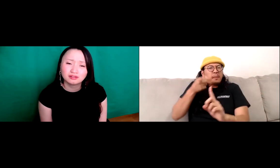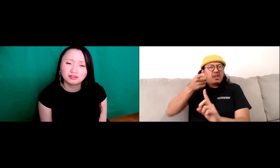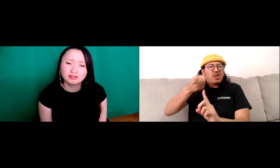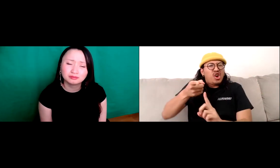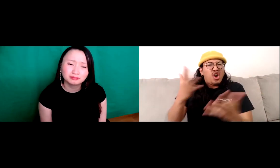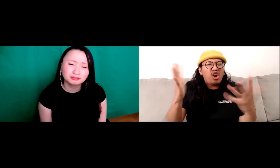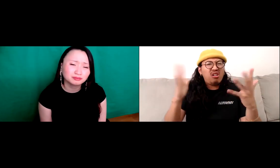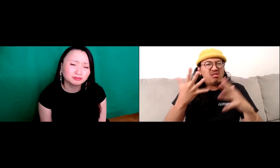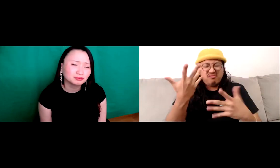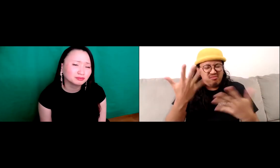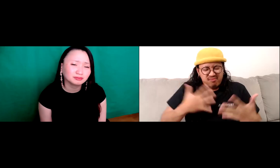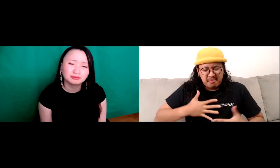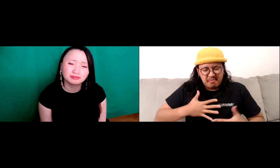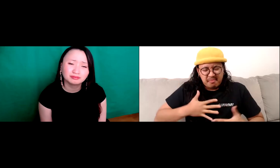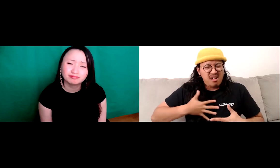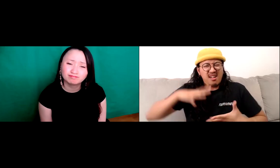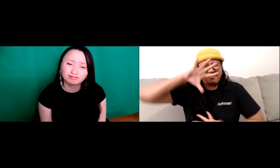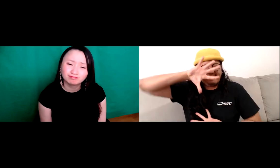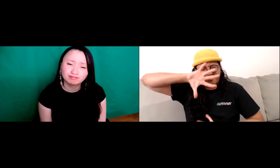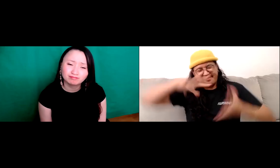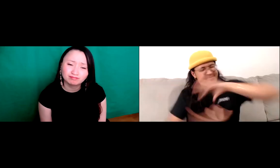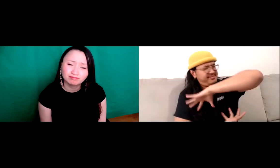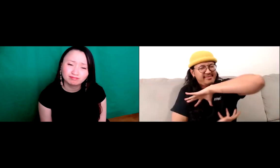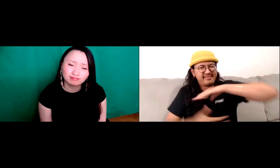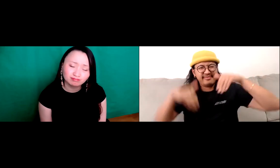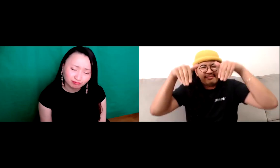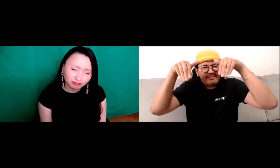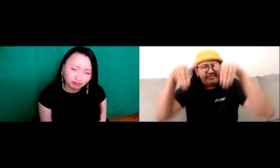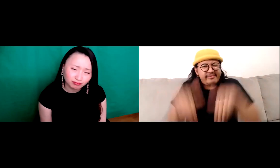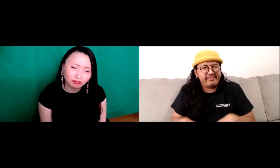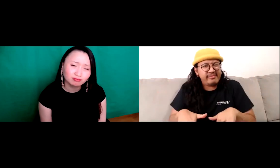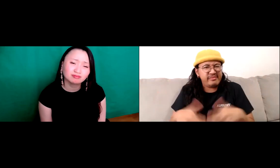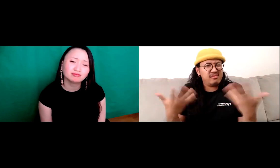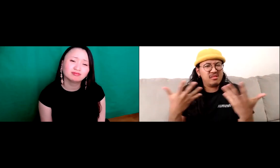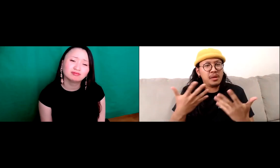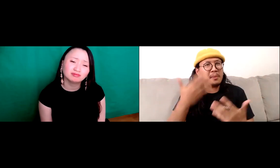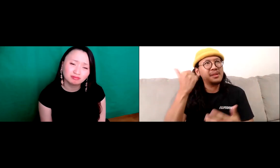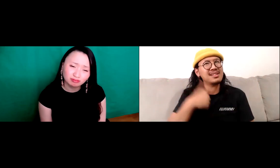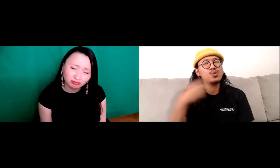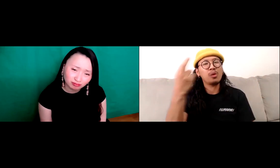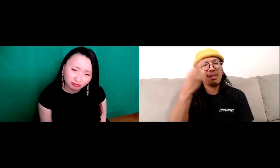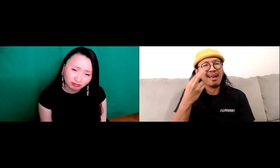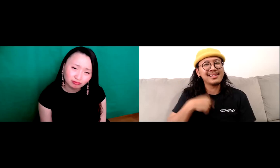And they were teasing me for who I was and what I looked like. And it just, it stopped